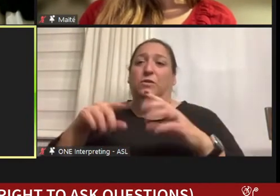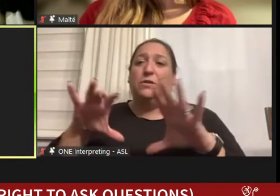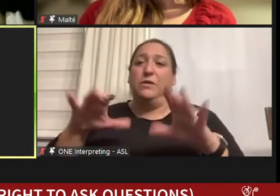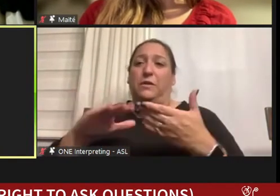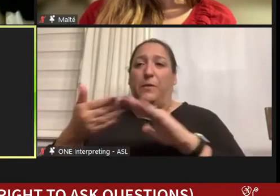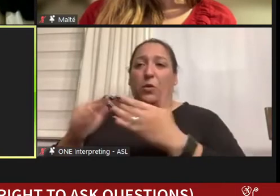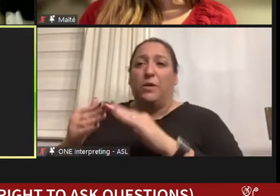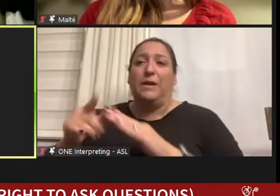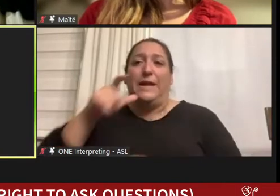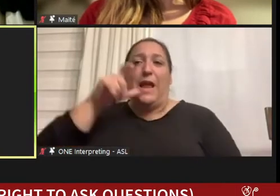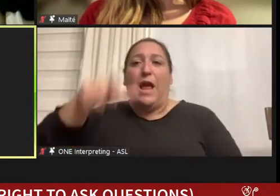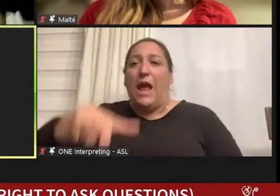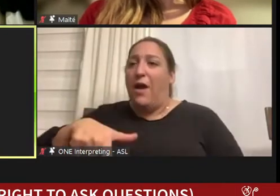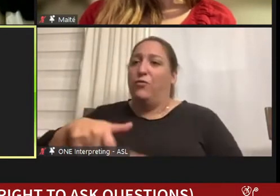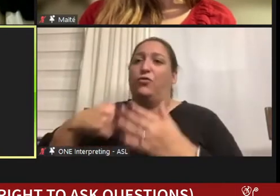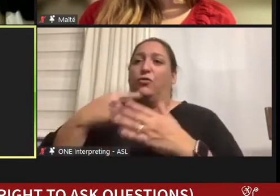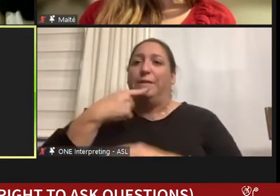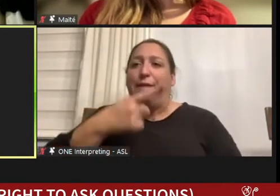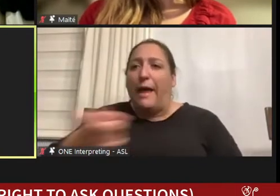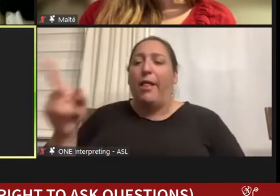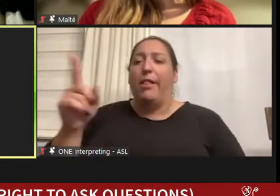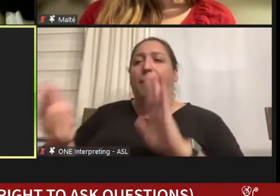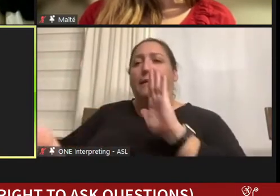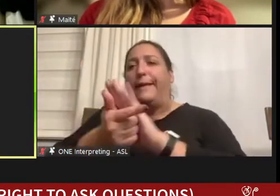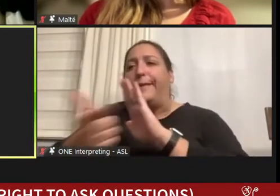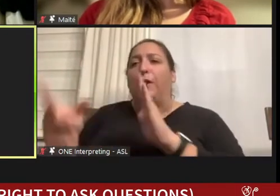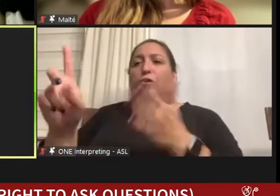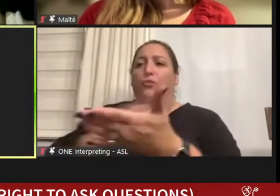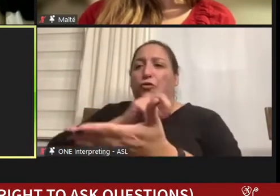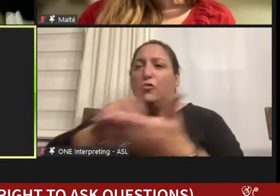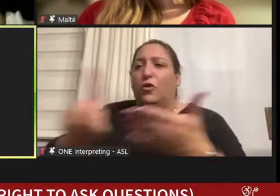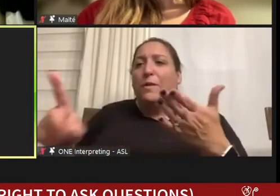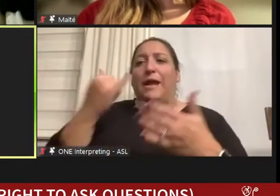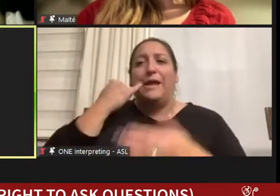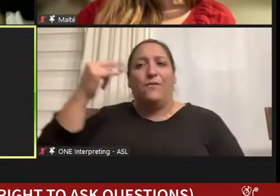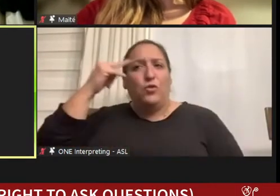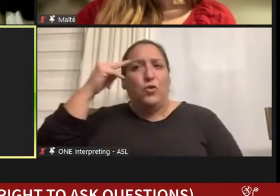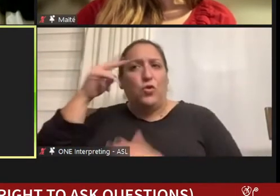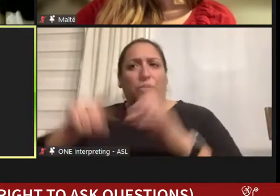disclose, it's illegal to discriminate against you if you are neuro- diverse, these are all valid